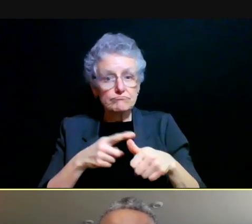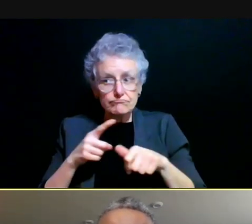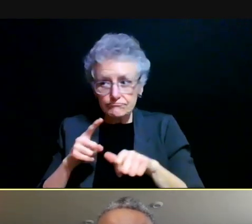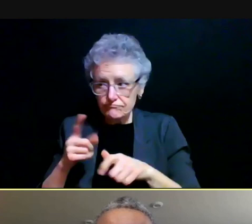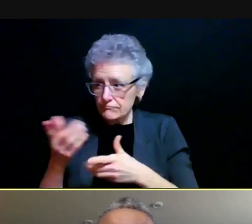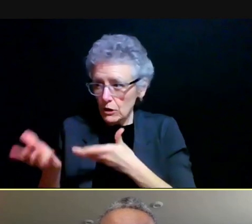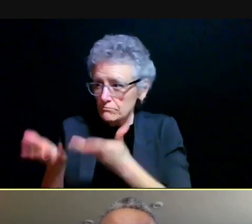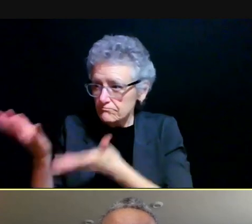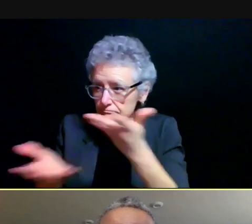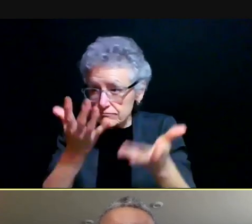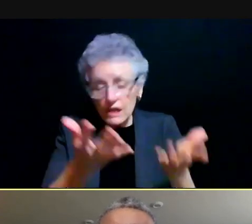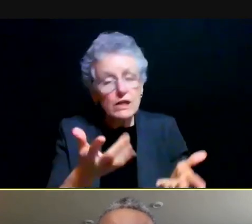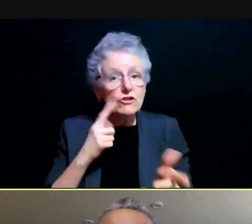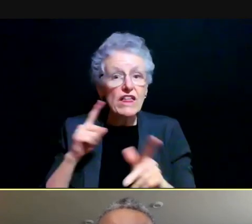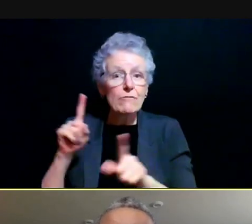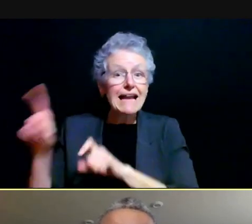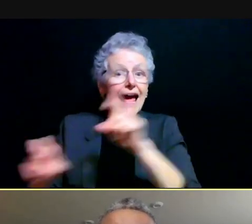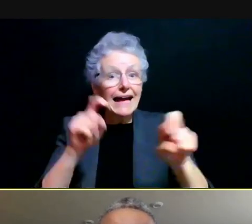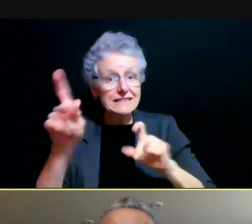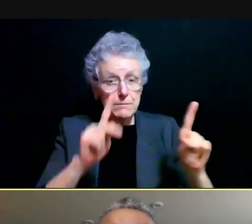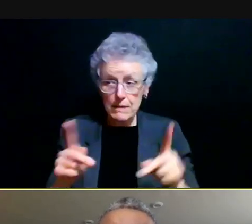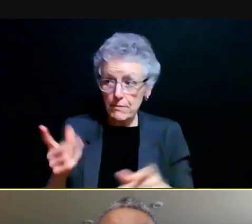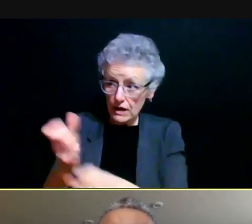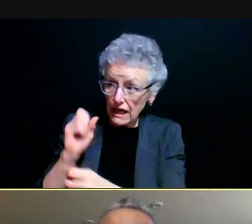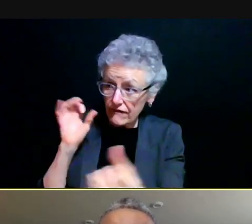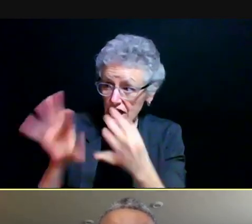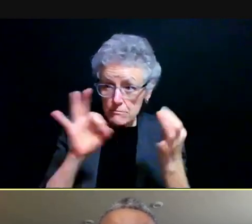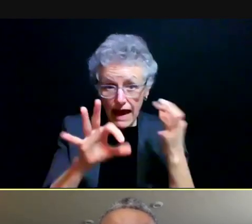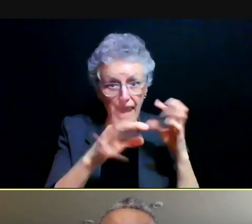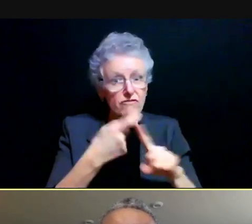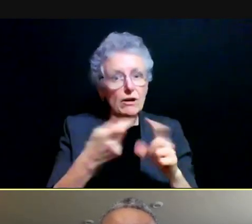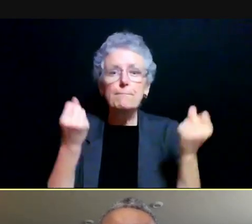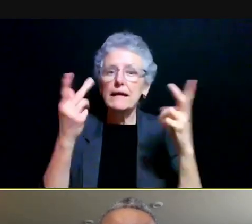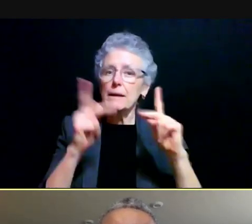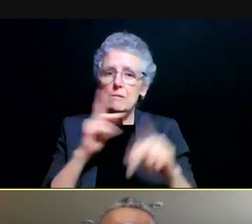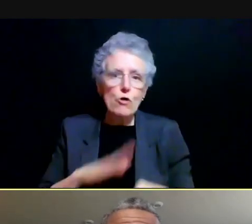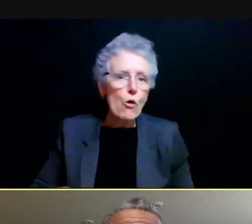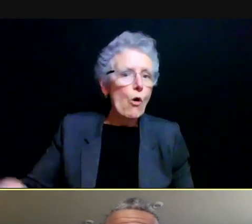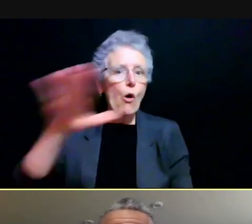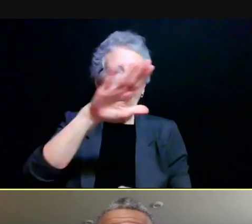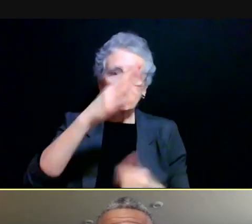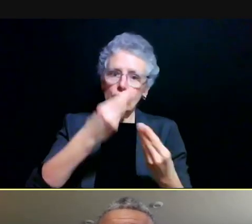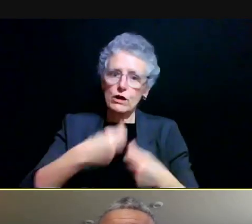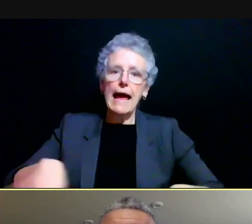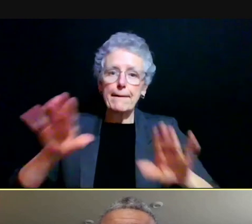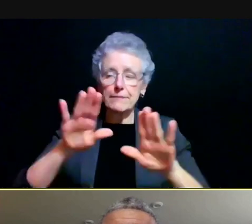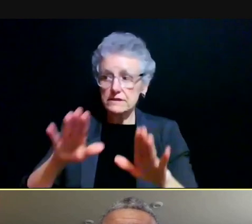feedback from various stakeholders across campus. And that that committee is co-chaired